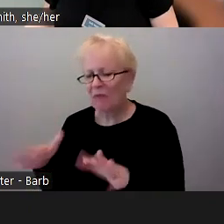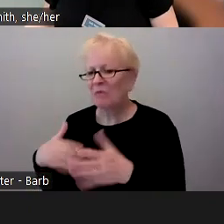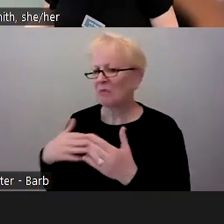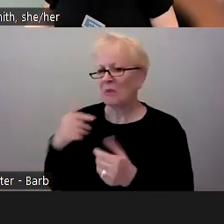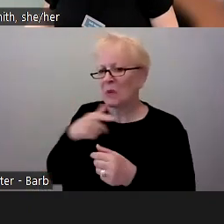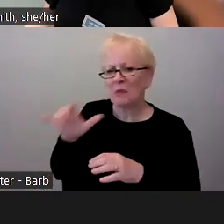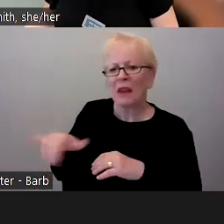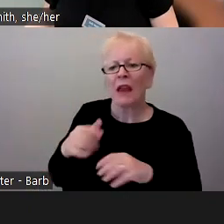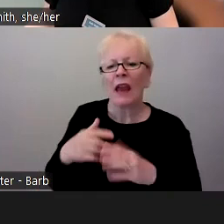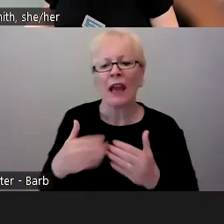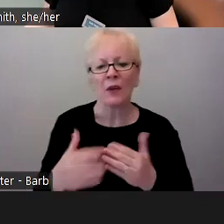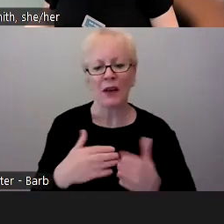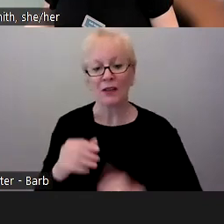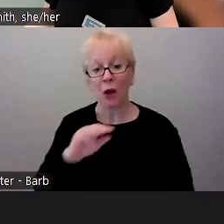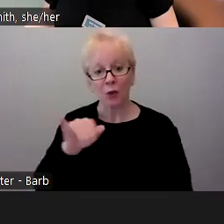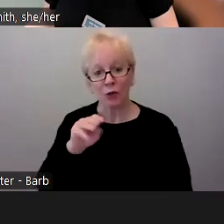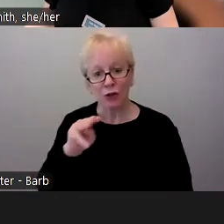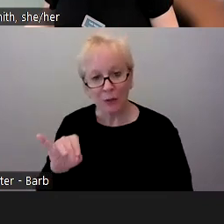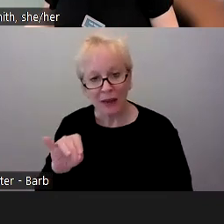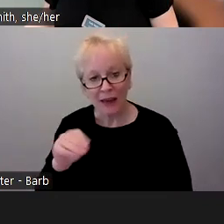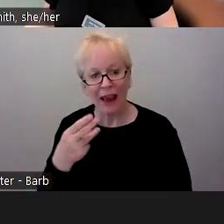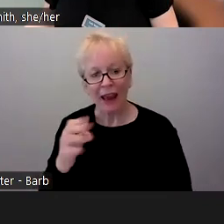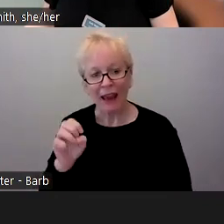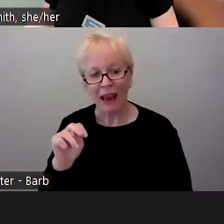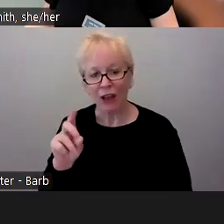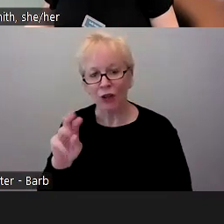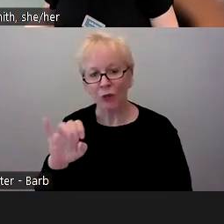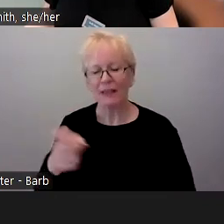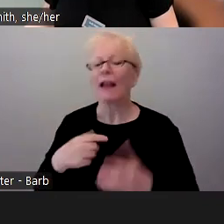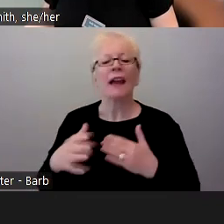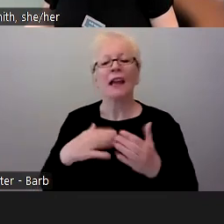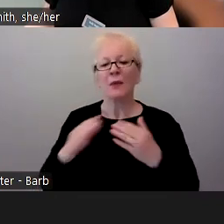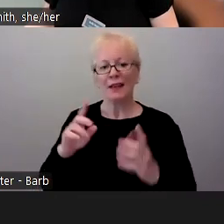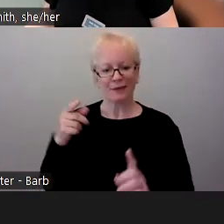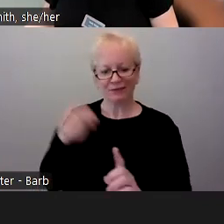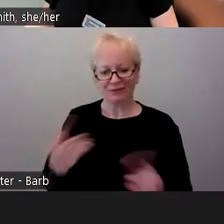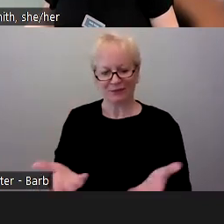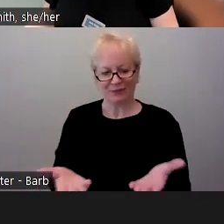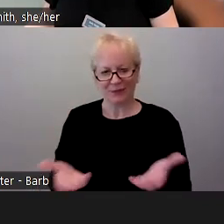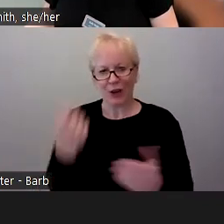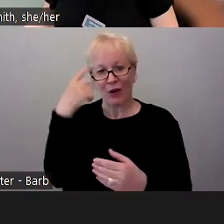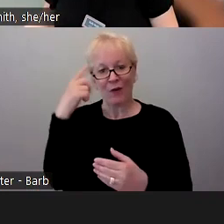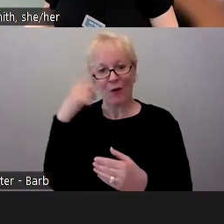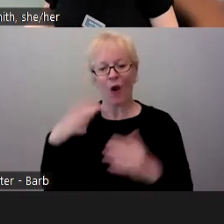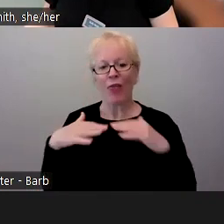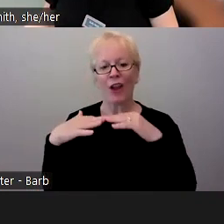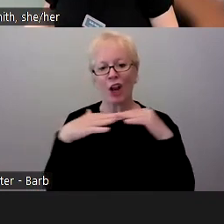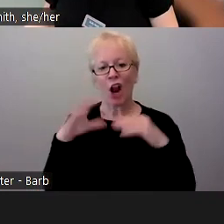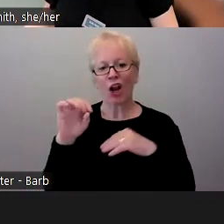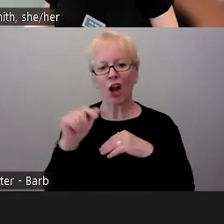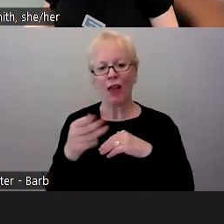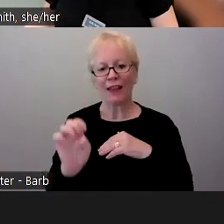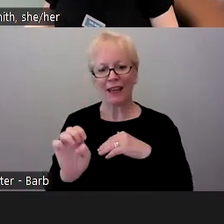Okay, so well we know we're here to talk about the Colleague Connector Program today.